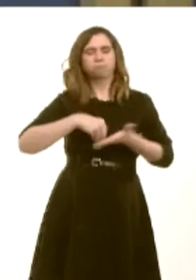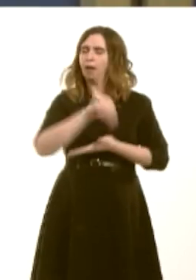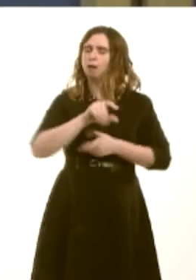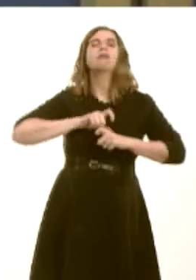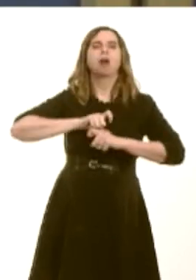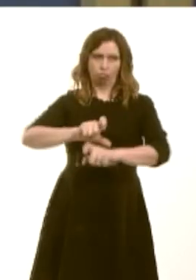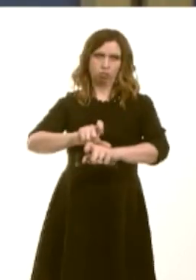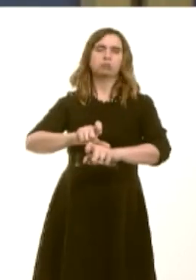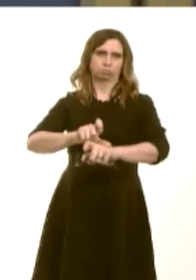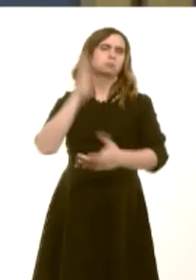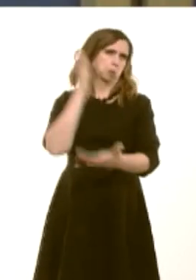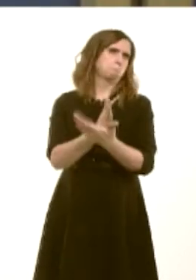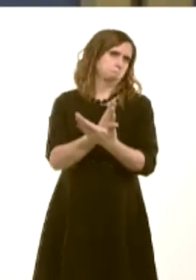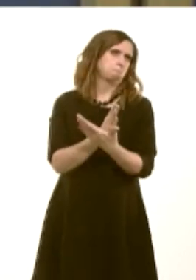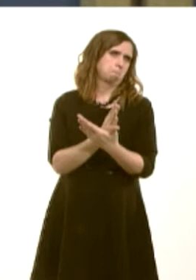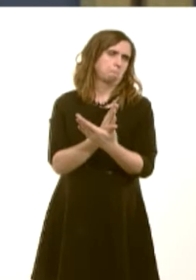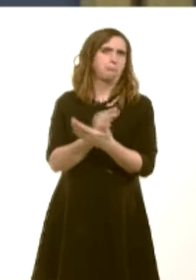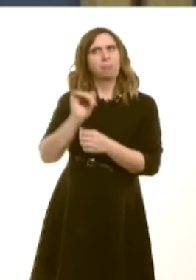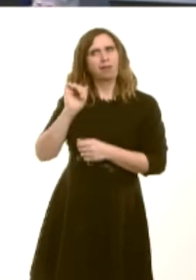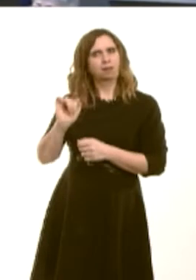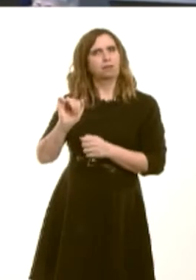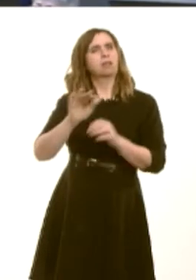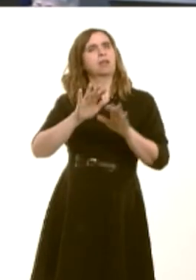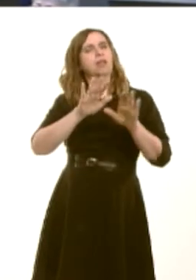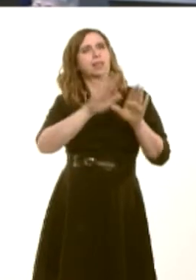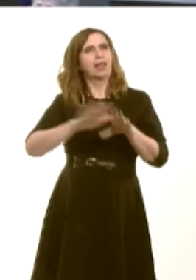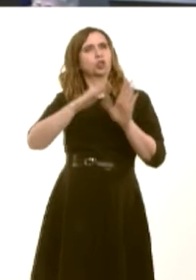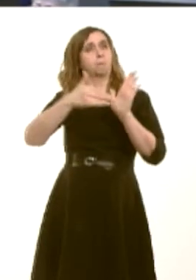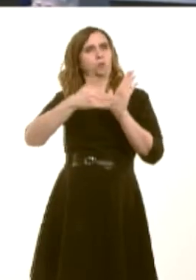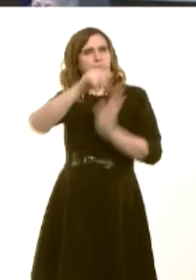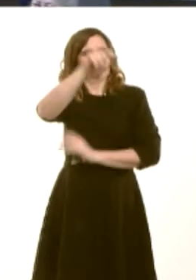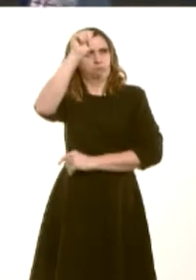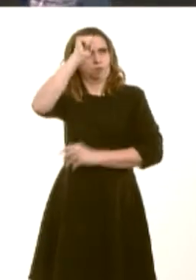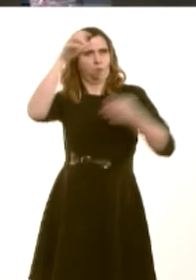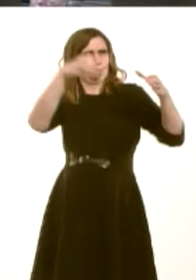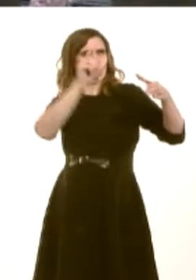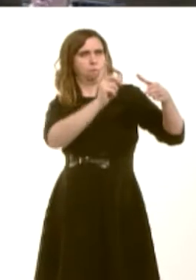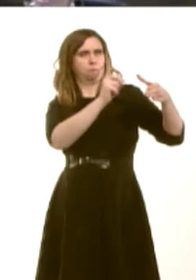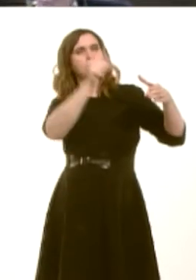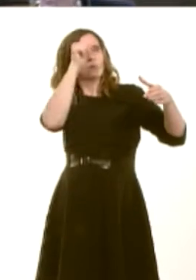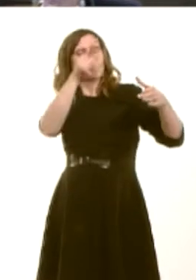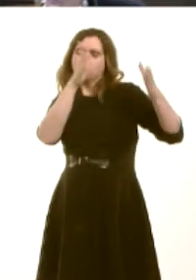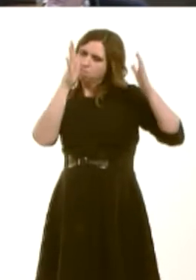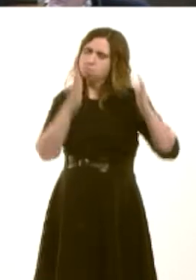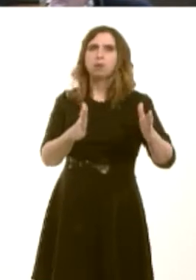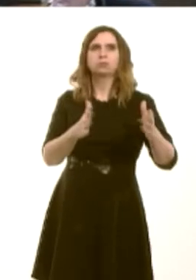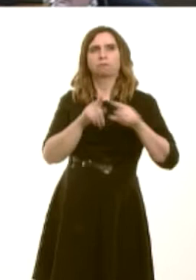been made clear to the national museum and the national museum understand, of course, that they are obliged to keep to the programme for government's commitments.